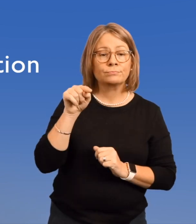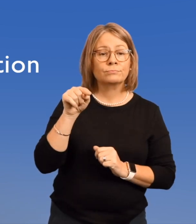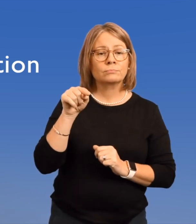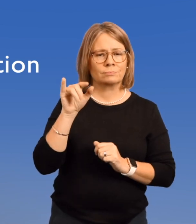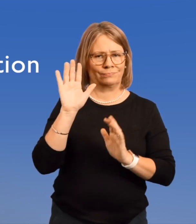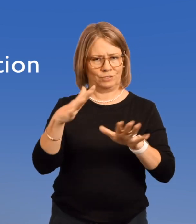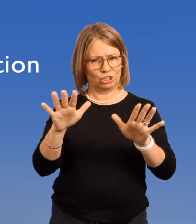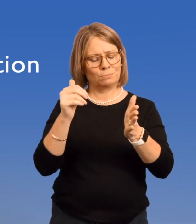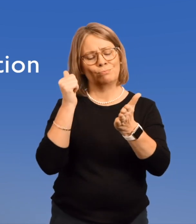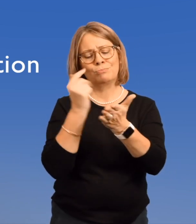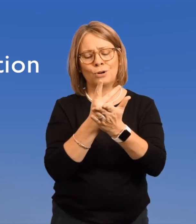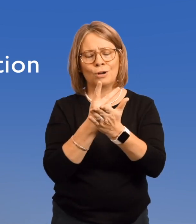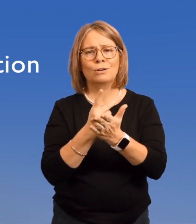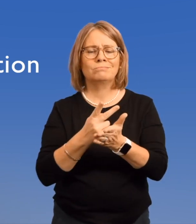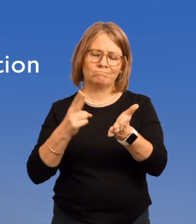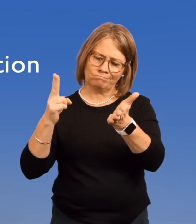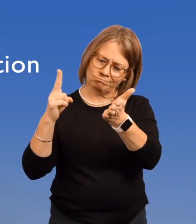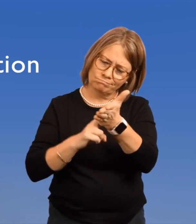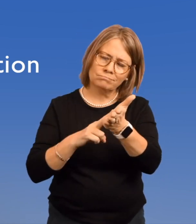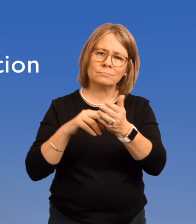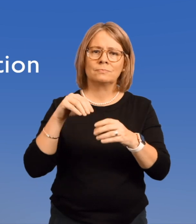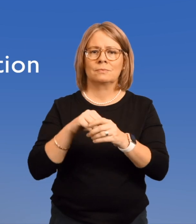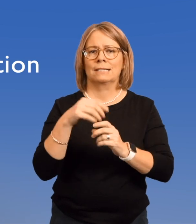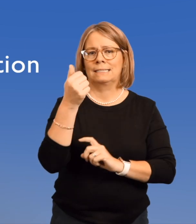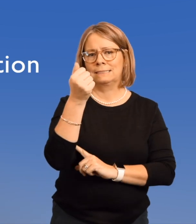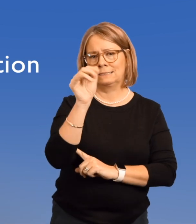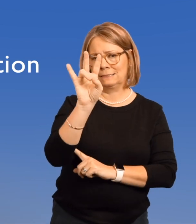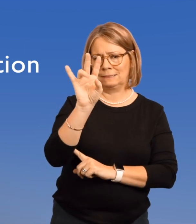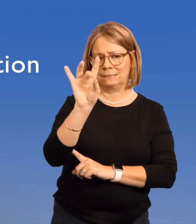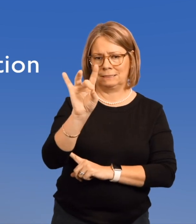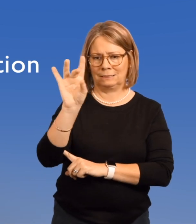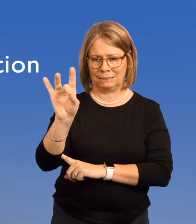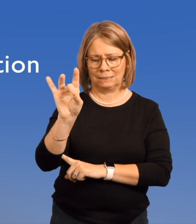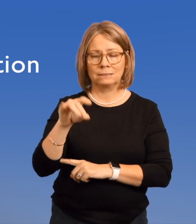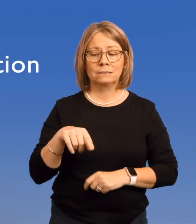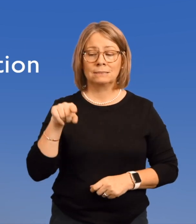which was approved and signed in 1788.